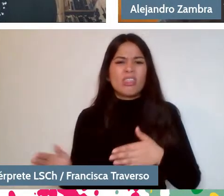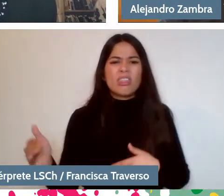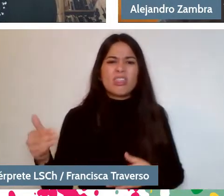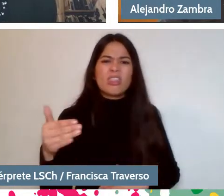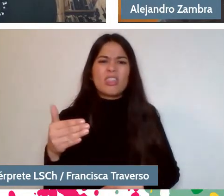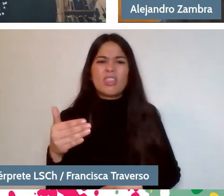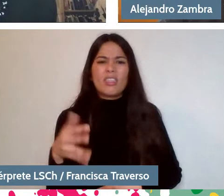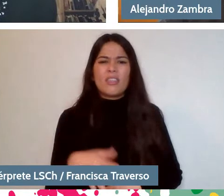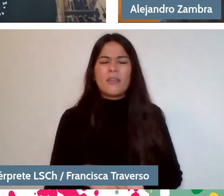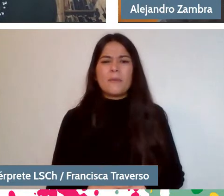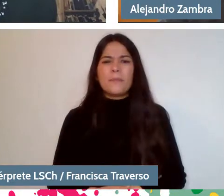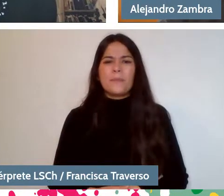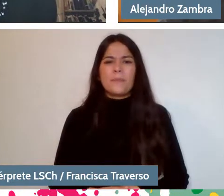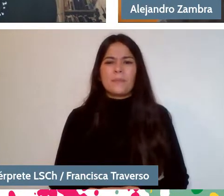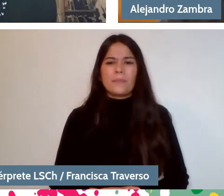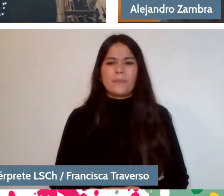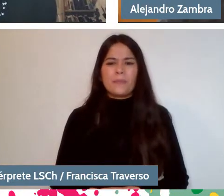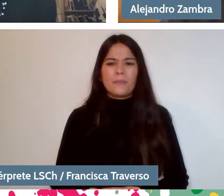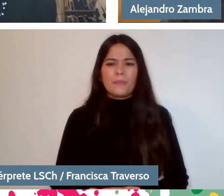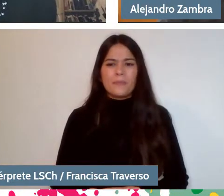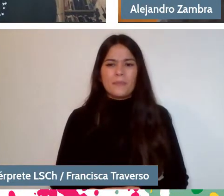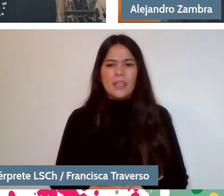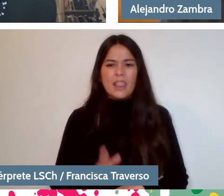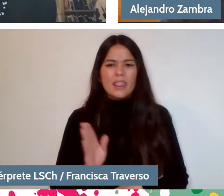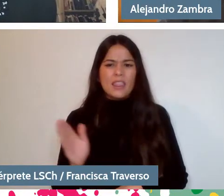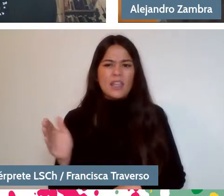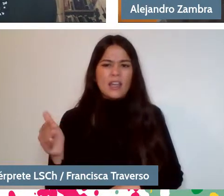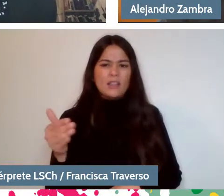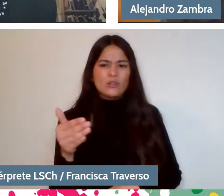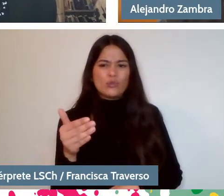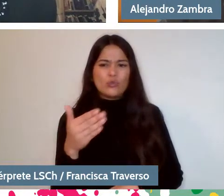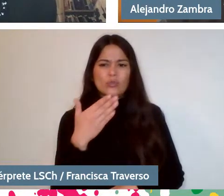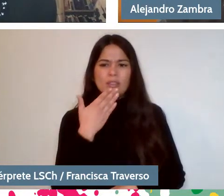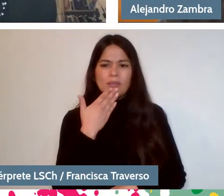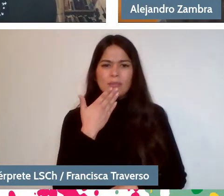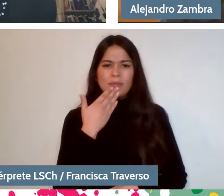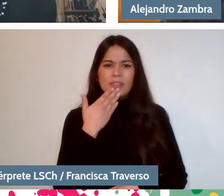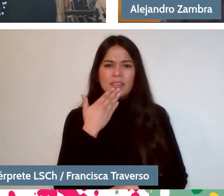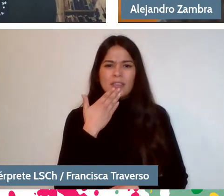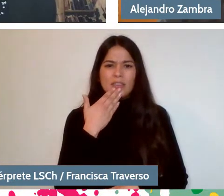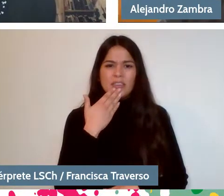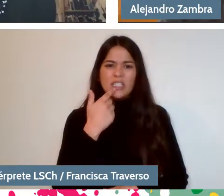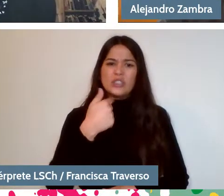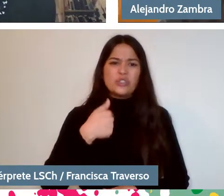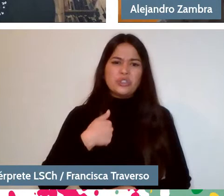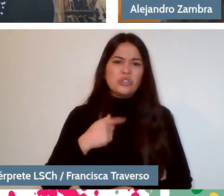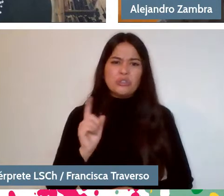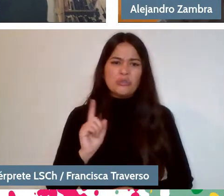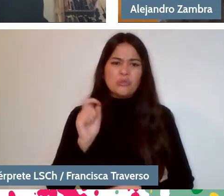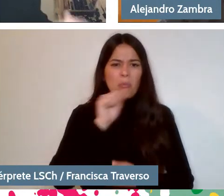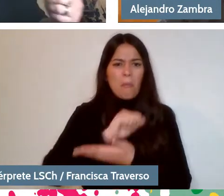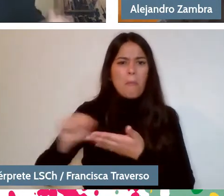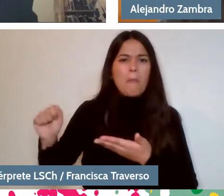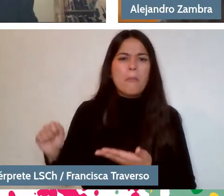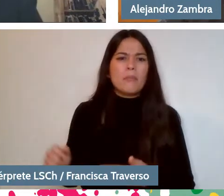And also the... the erasure of the "I". I mean... -But also... Sorry.